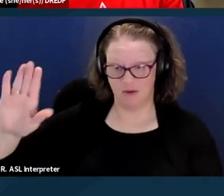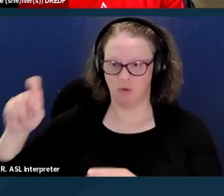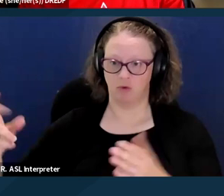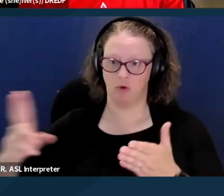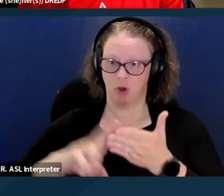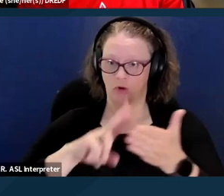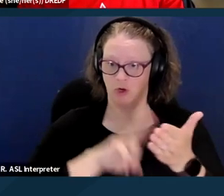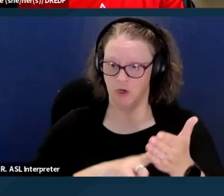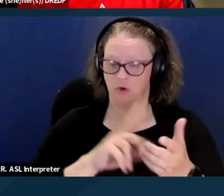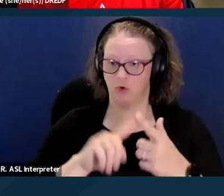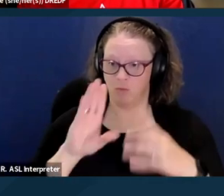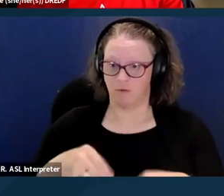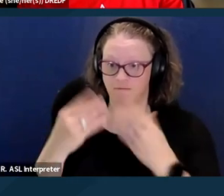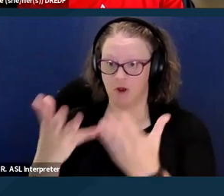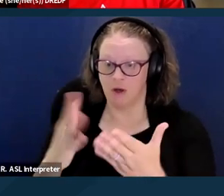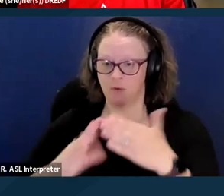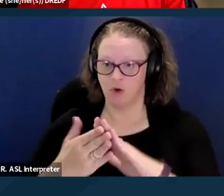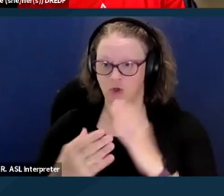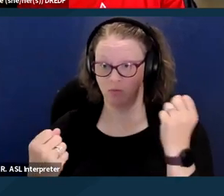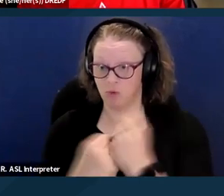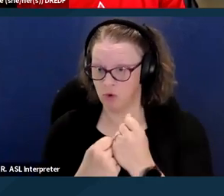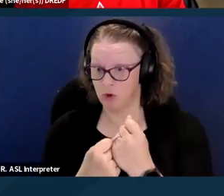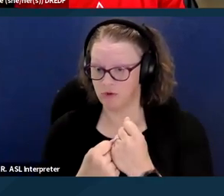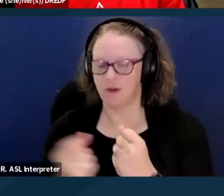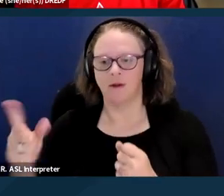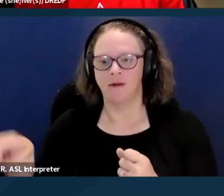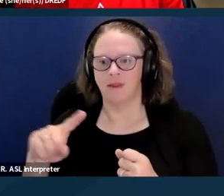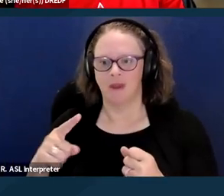to provide community supports have reported various issues